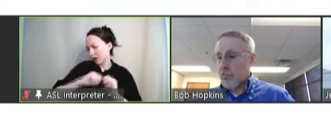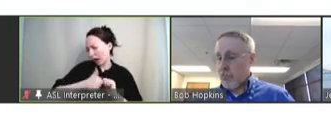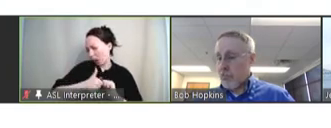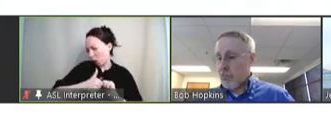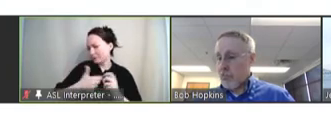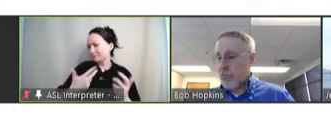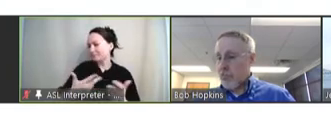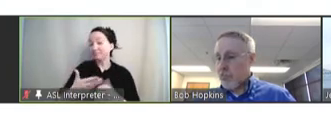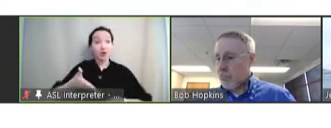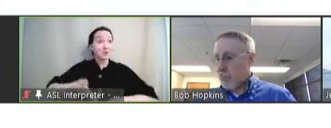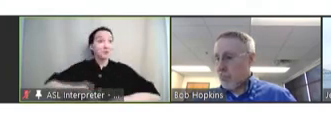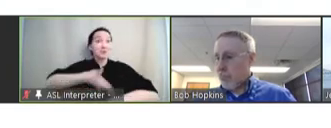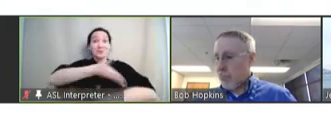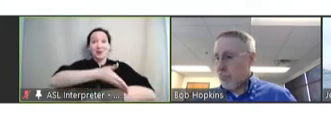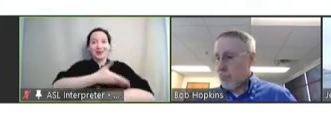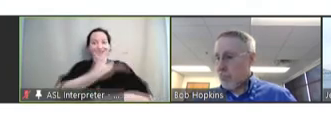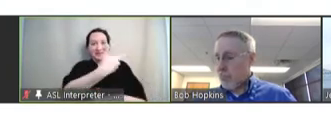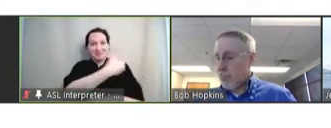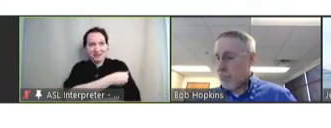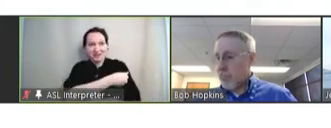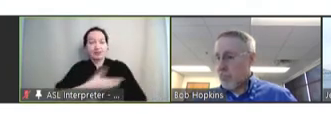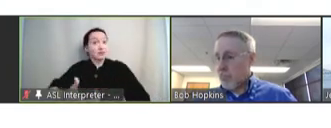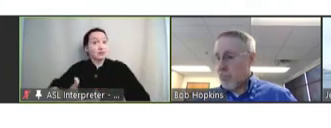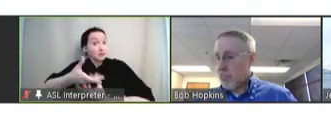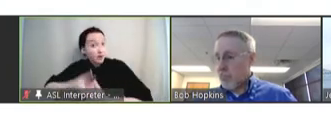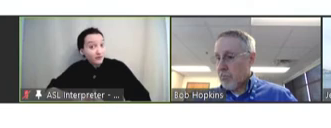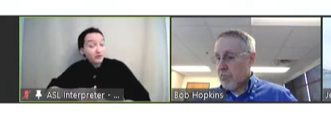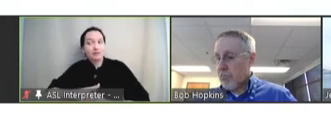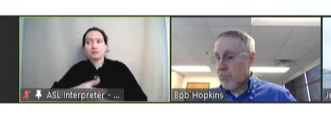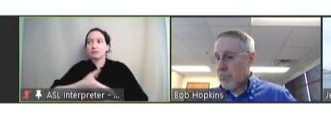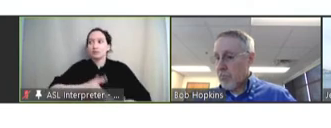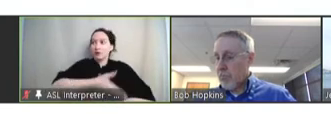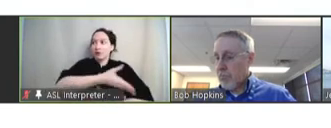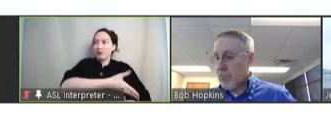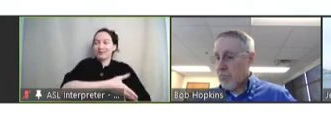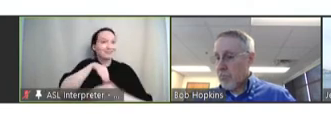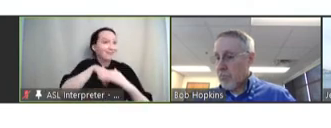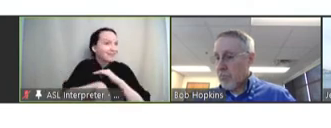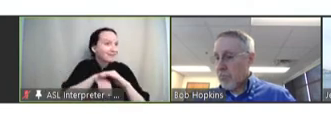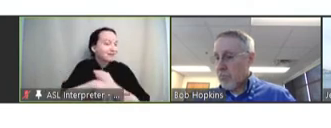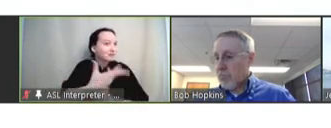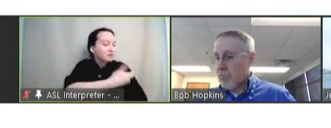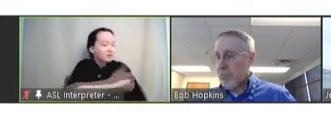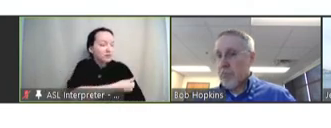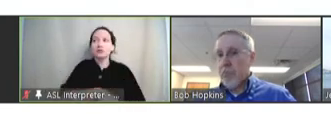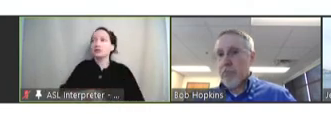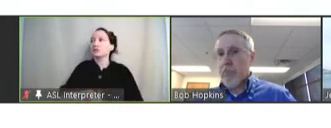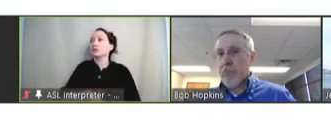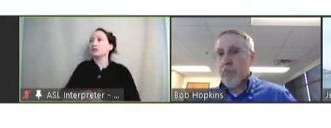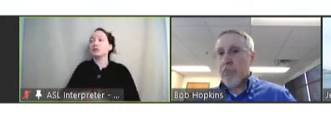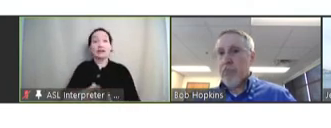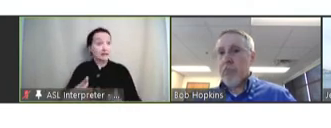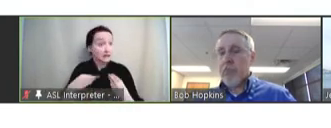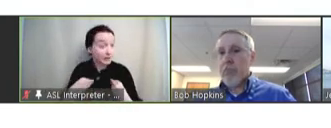improving immunization confidence and improving immunization access and acceptance fits into the